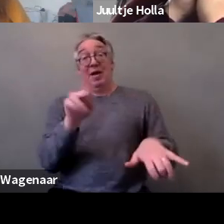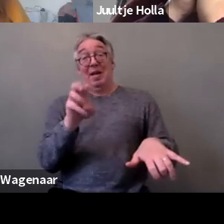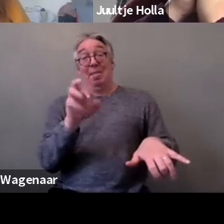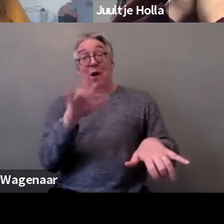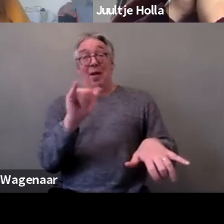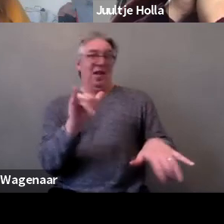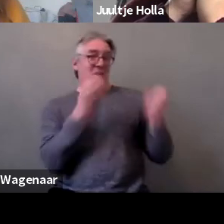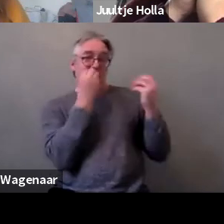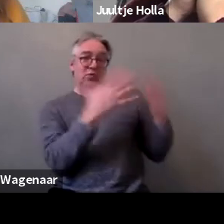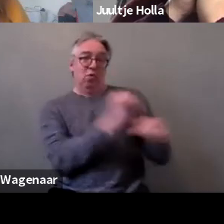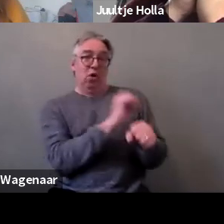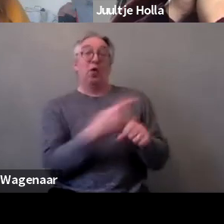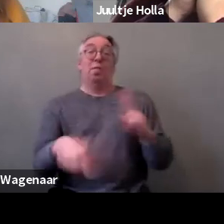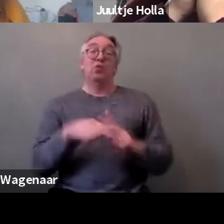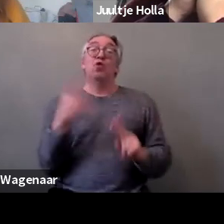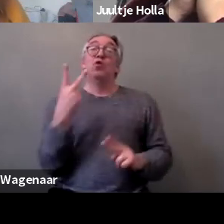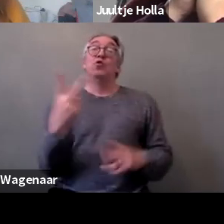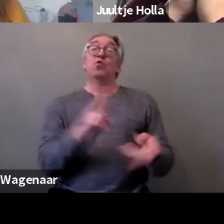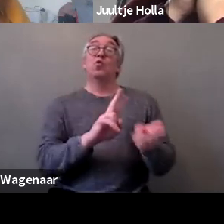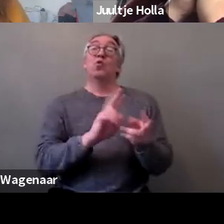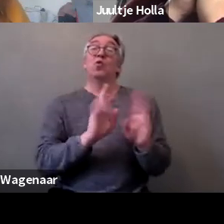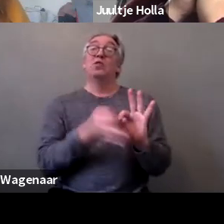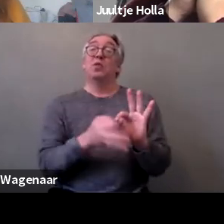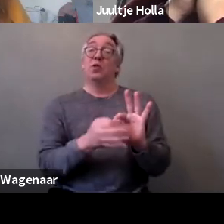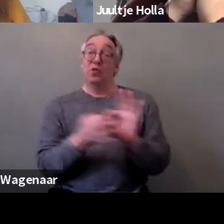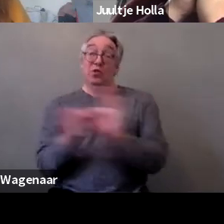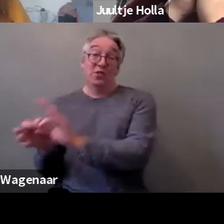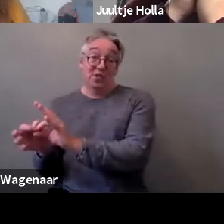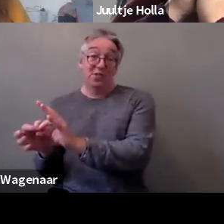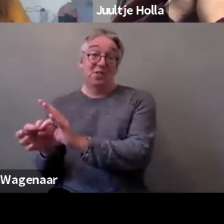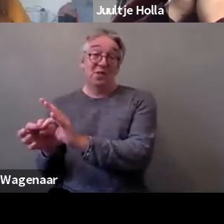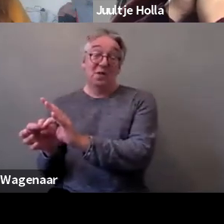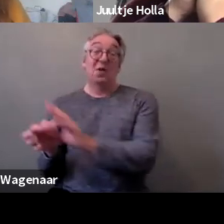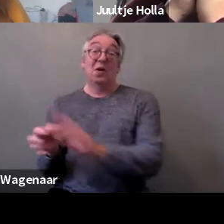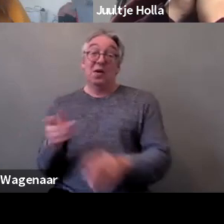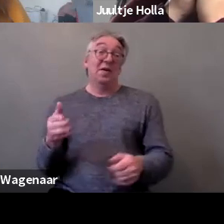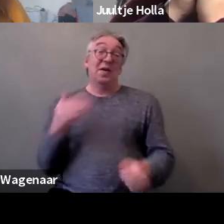and to our two interpreters for the interpretation.